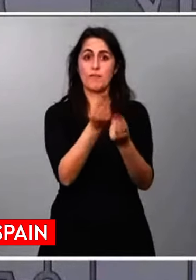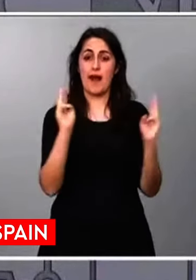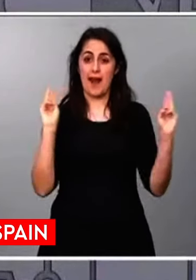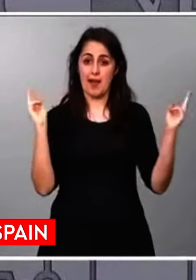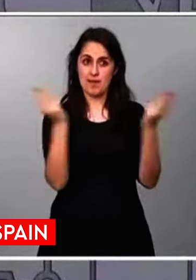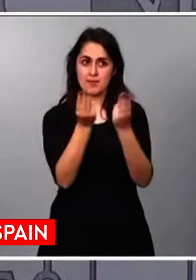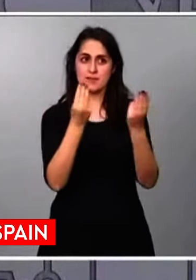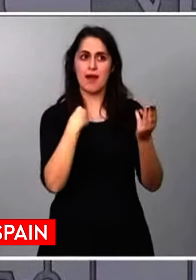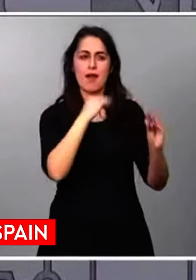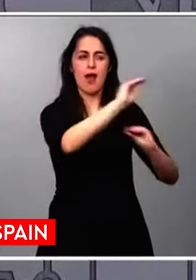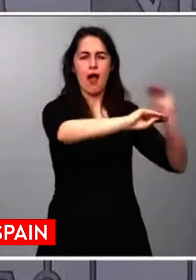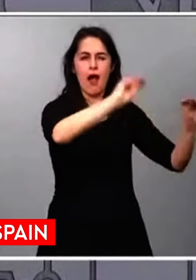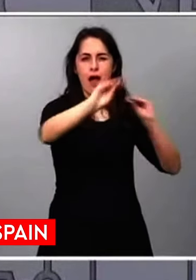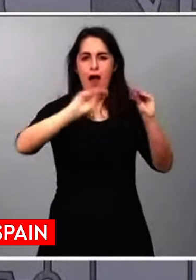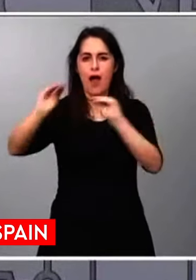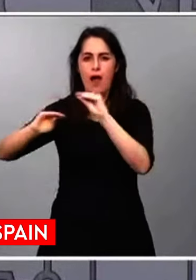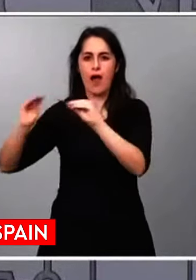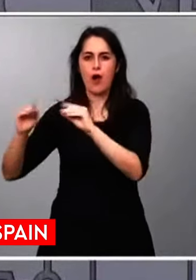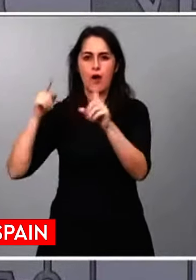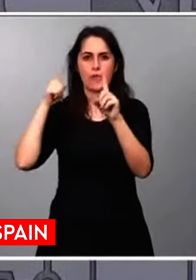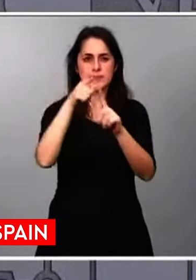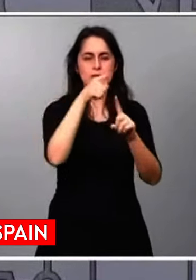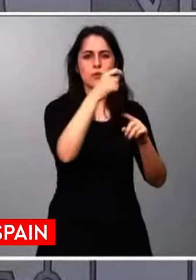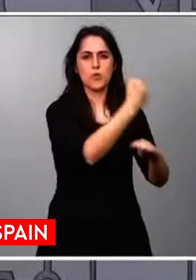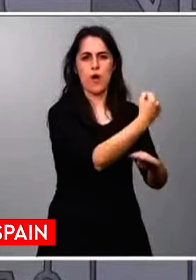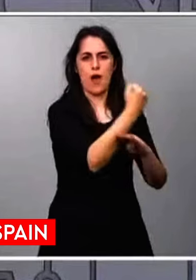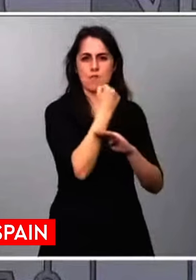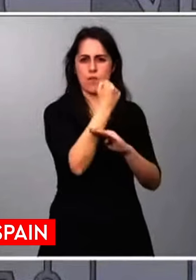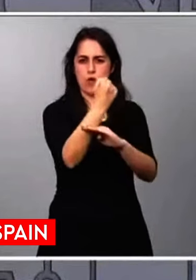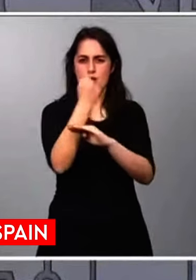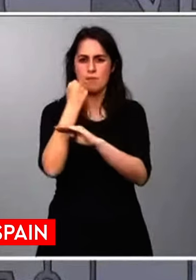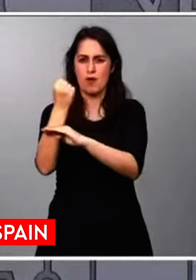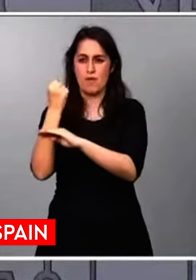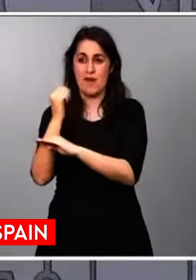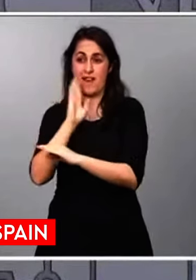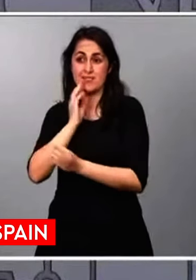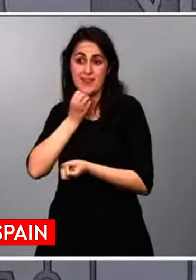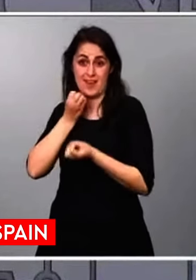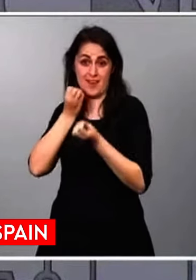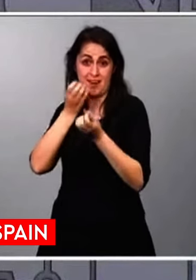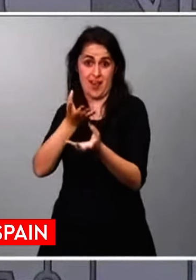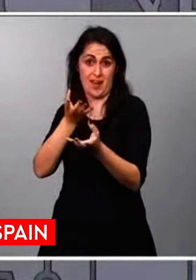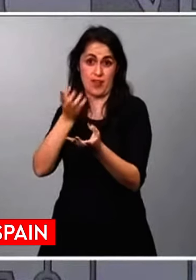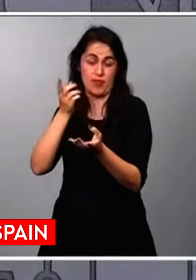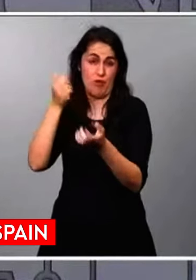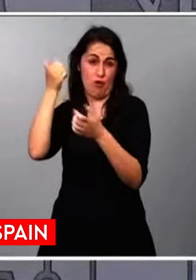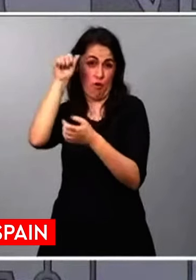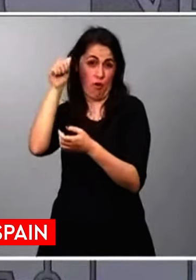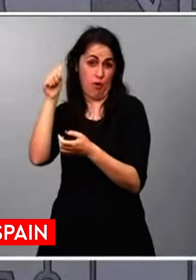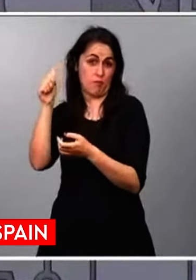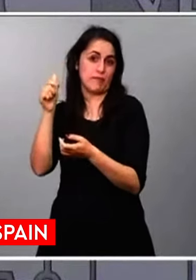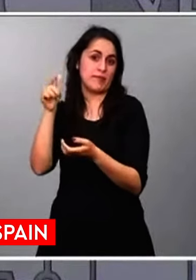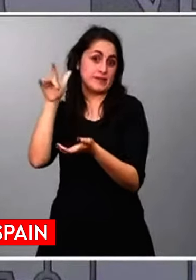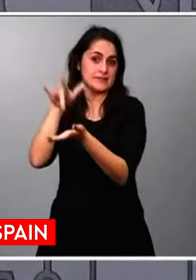obtain their support for this statement and I have received it from a large majority.